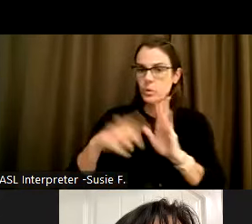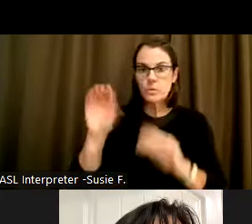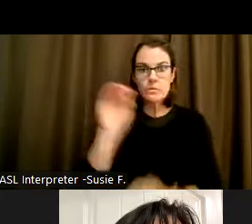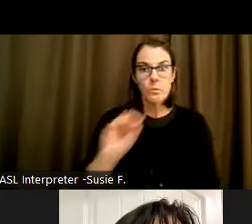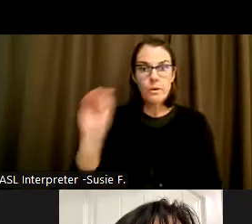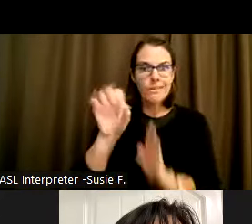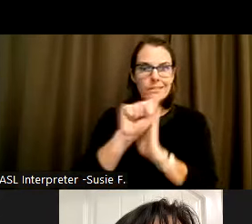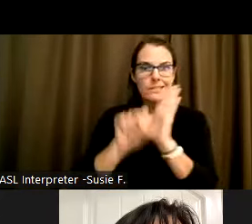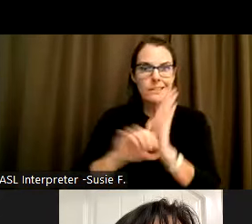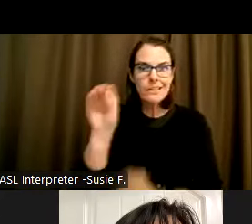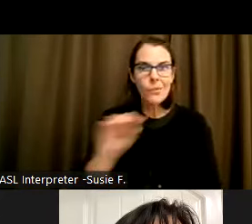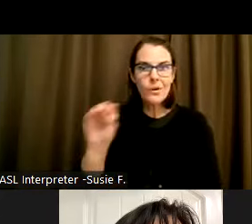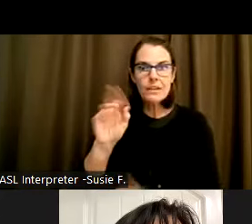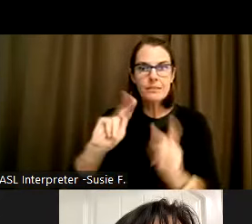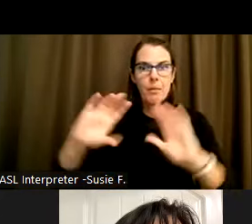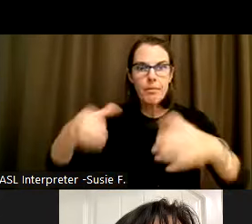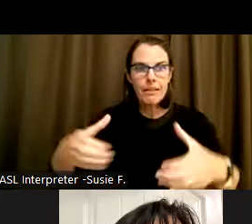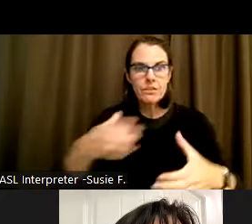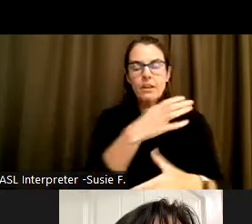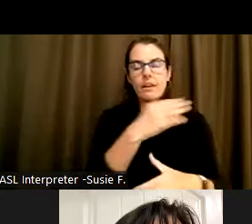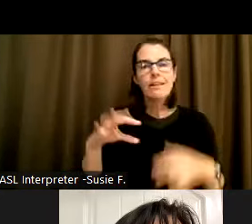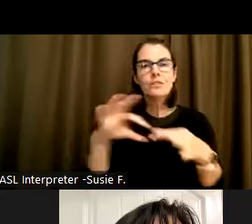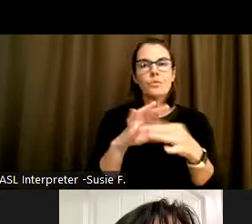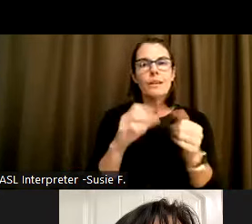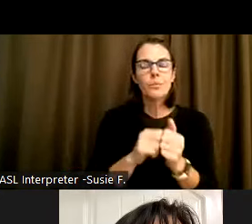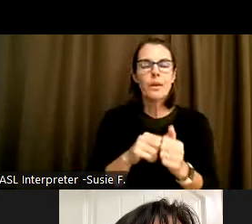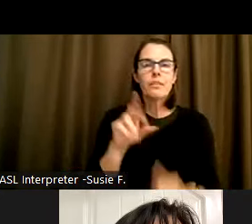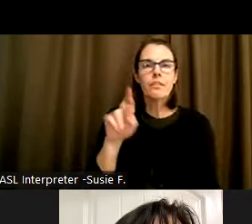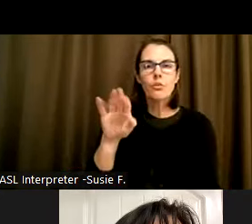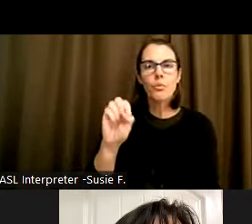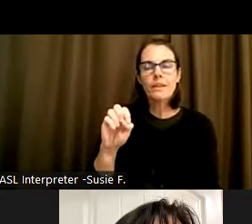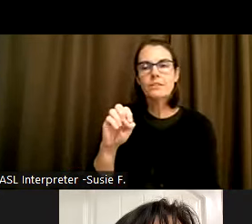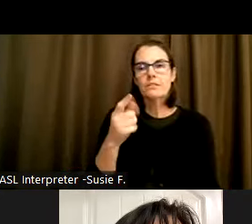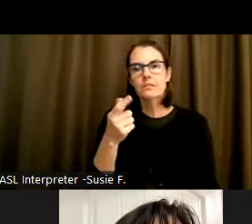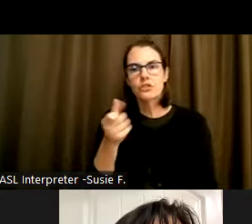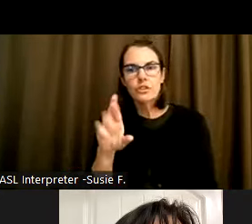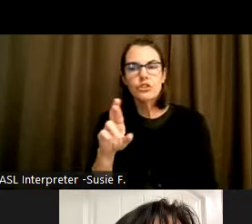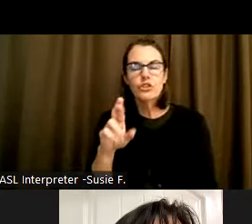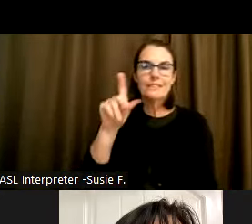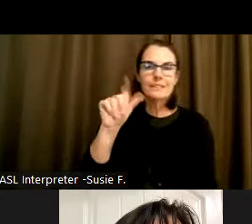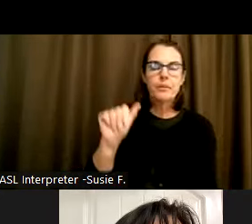gender and disability demographics from the 2021 American Community Survey. That's the annual demographic